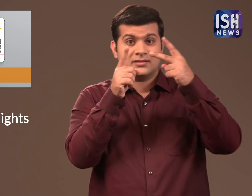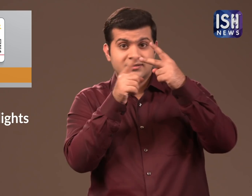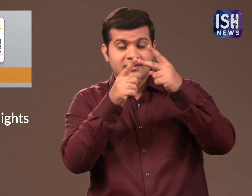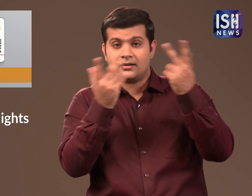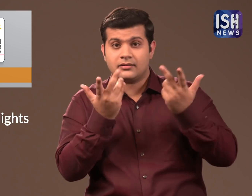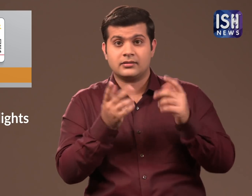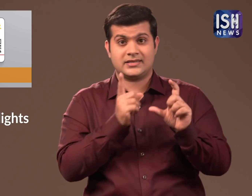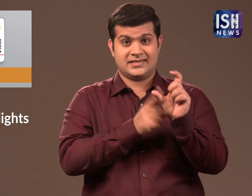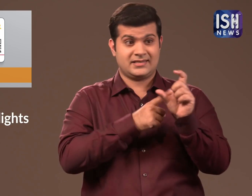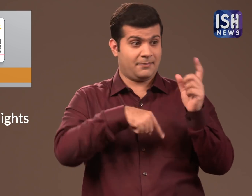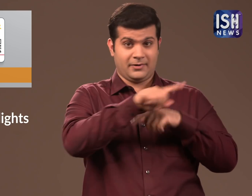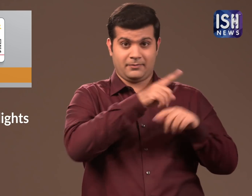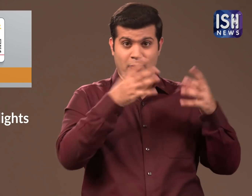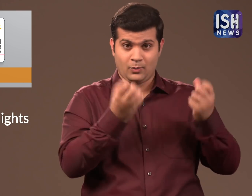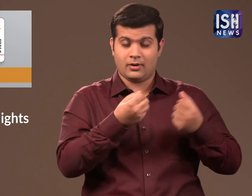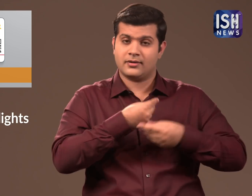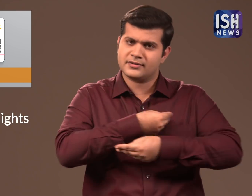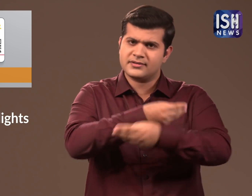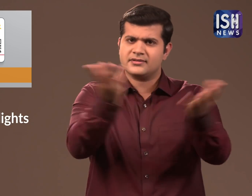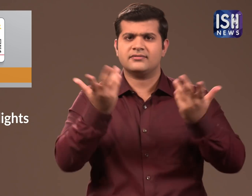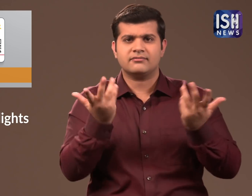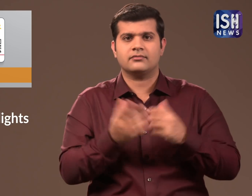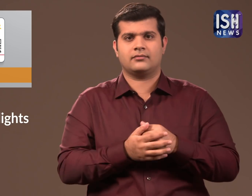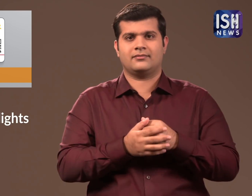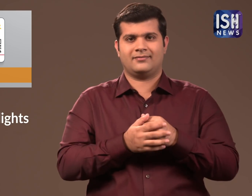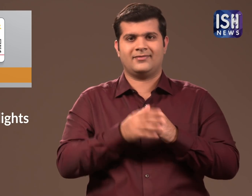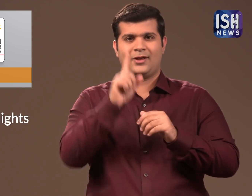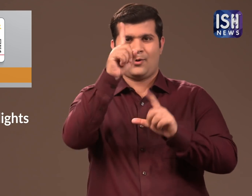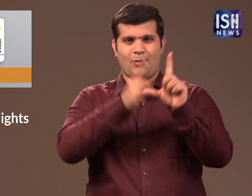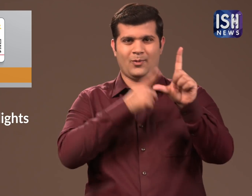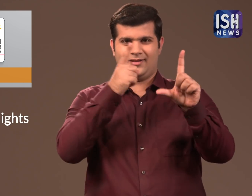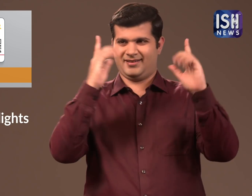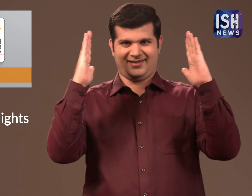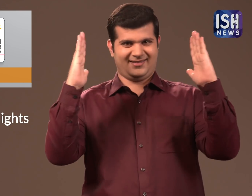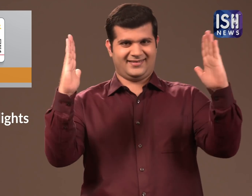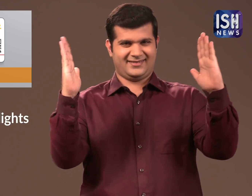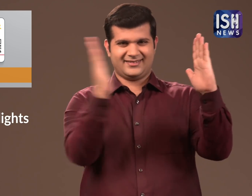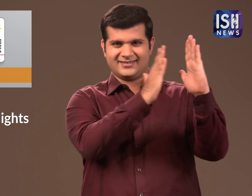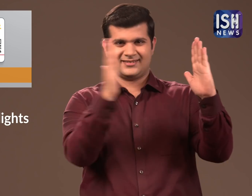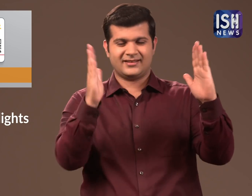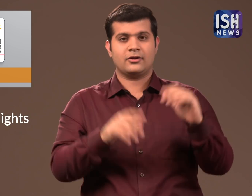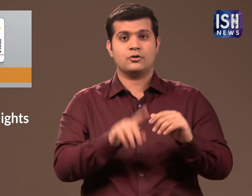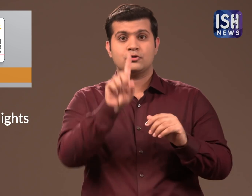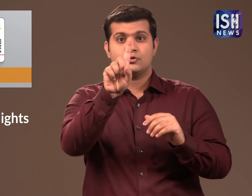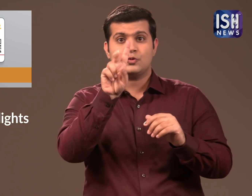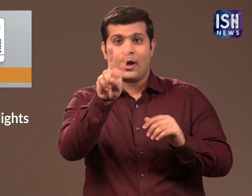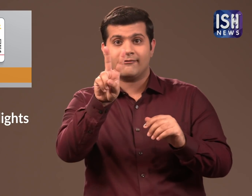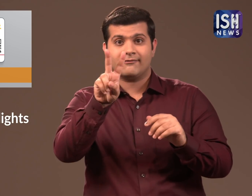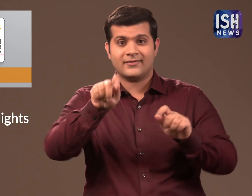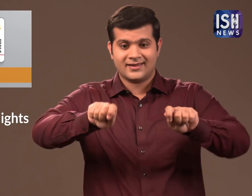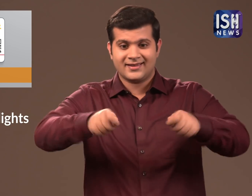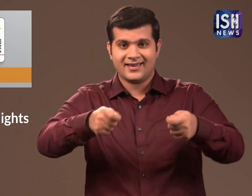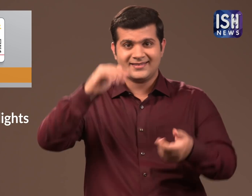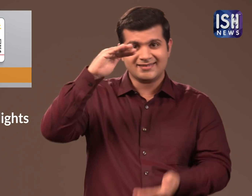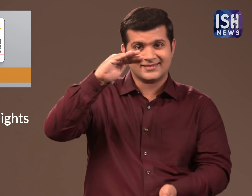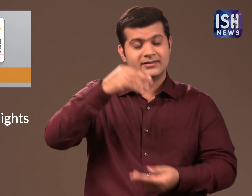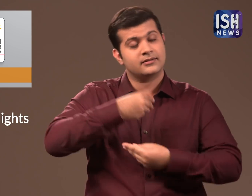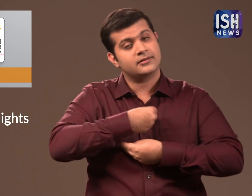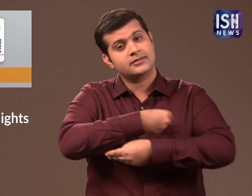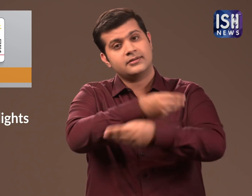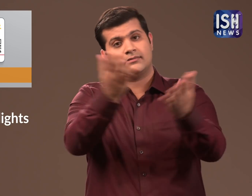They will provide 12 LPG cylinders per year,